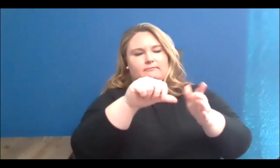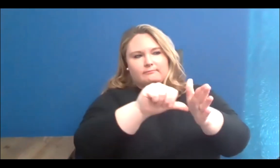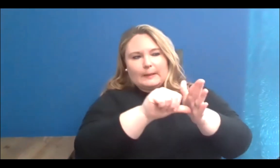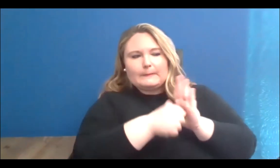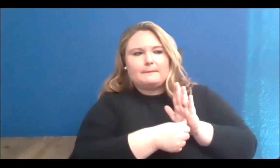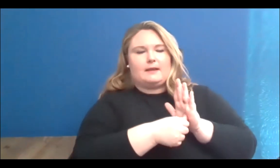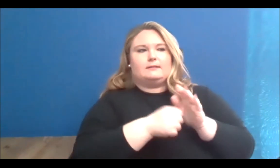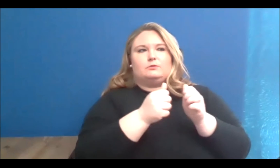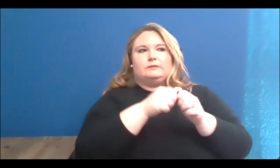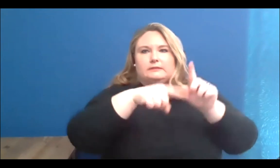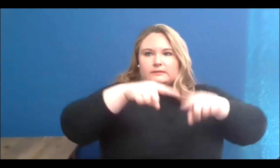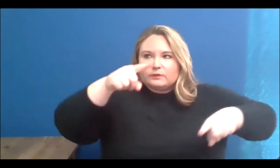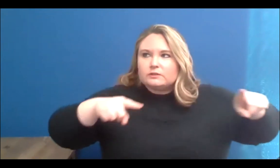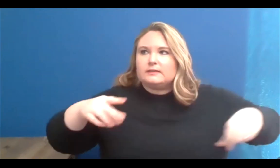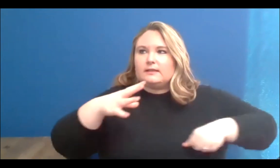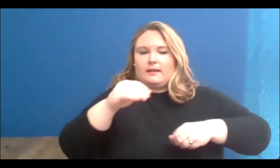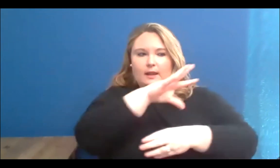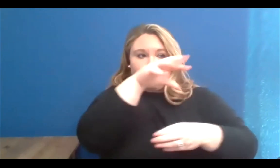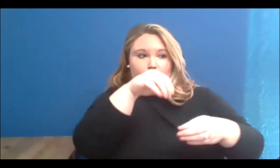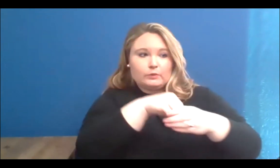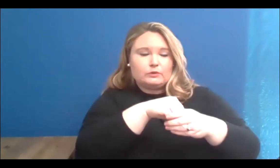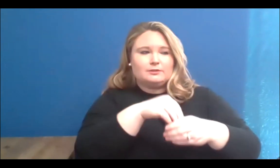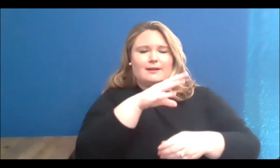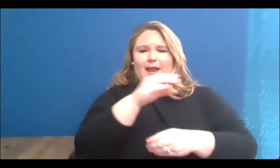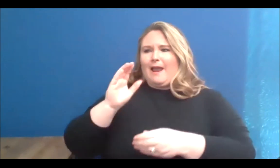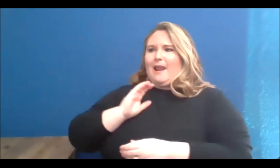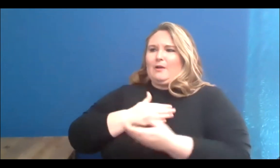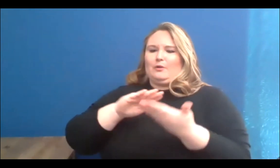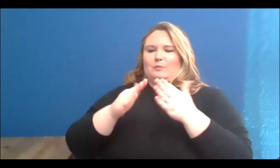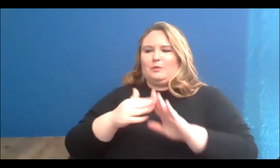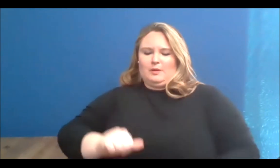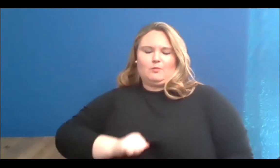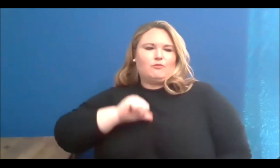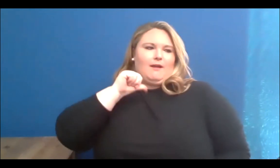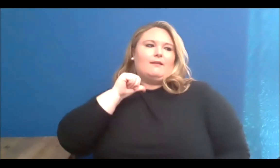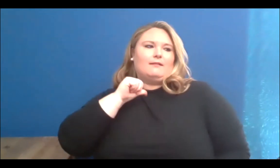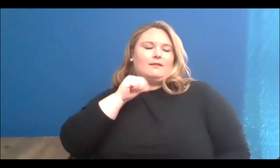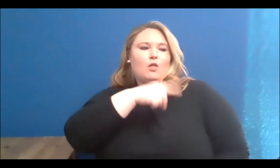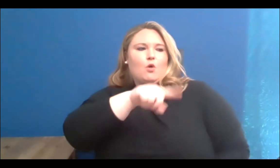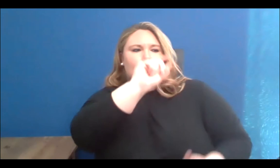foster community engagement and civic pride add colour and vitality to neighbourhoods